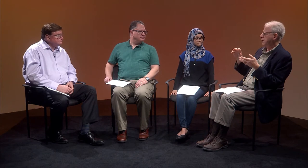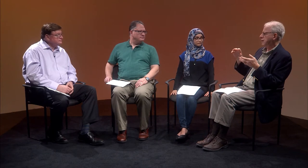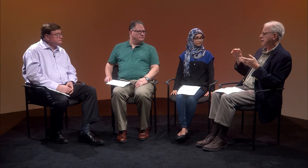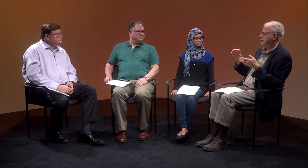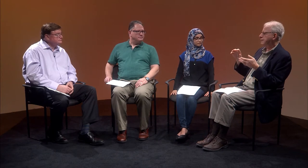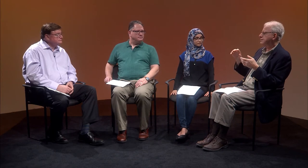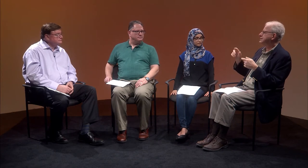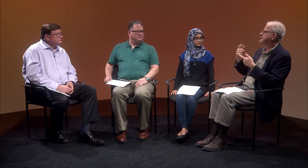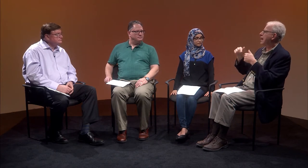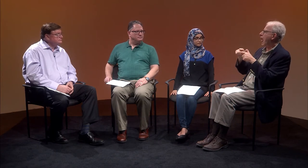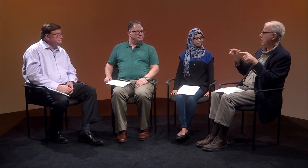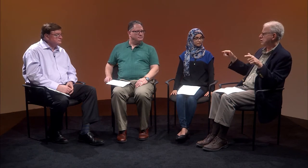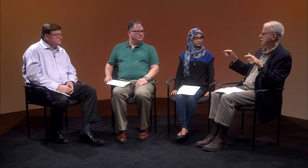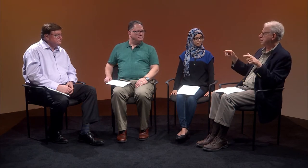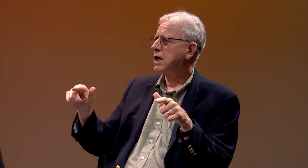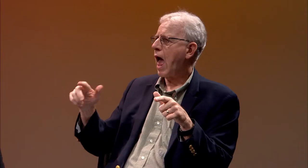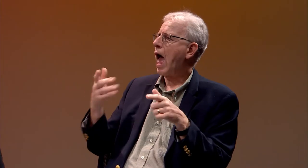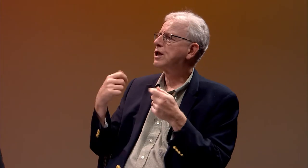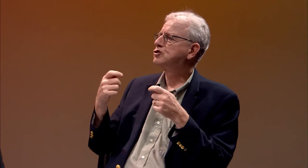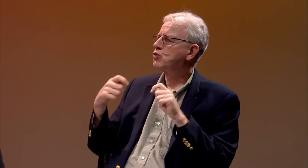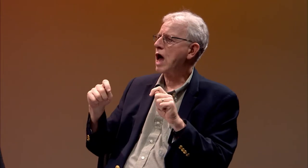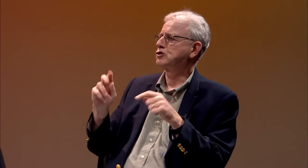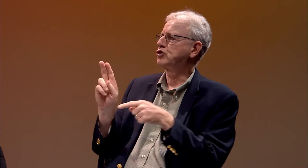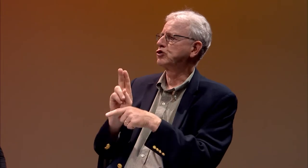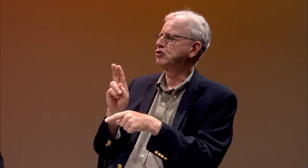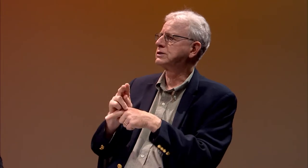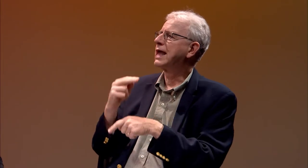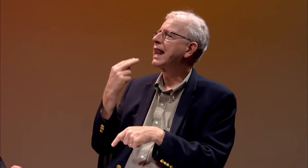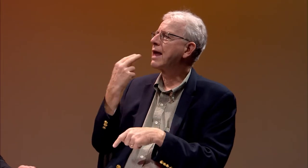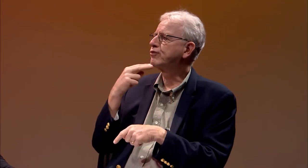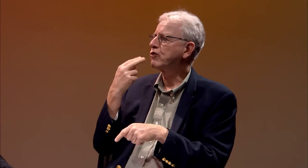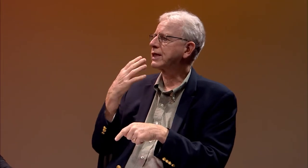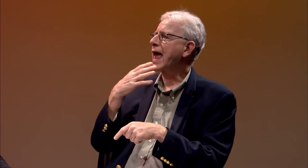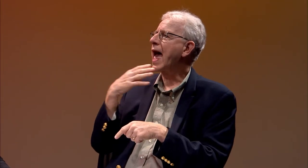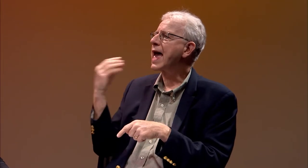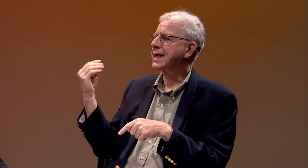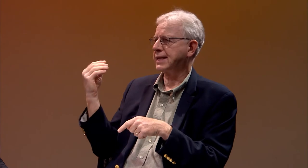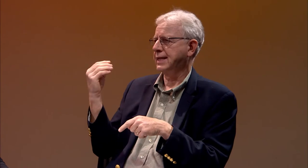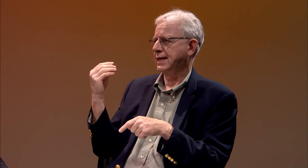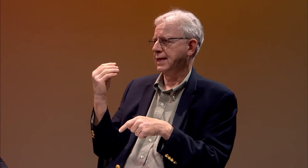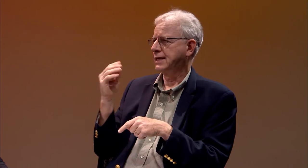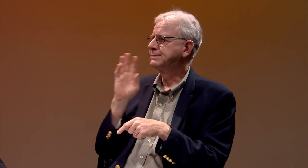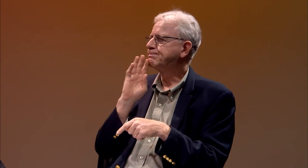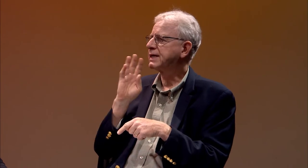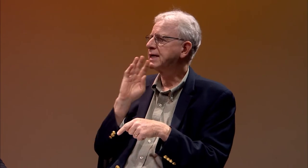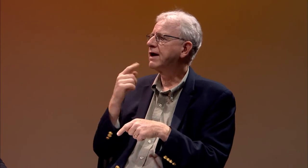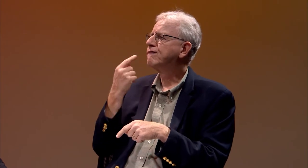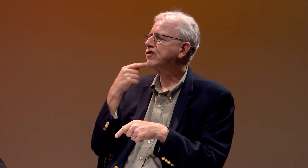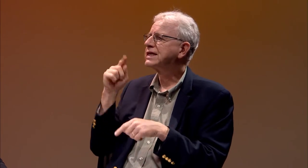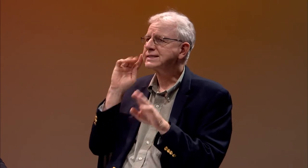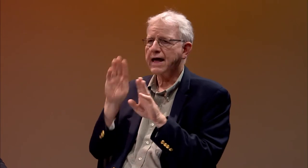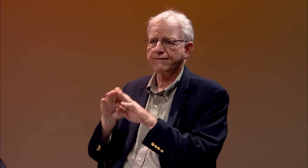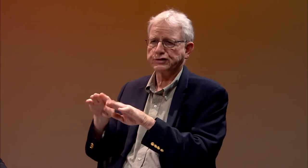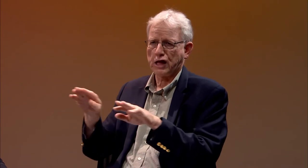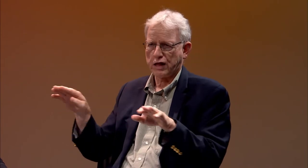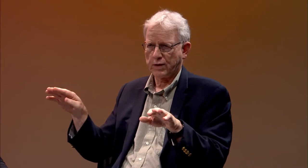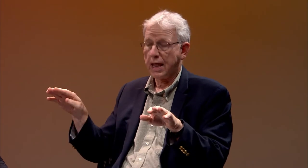That sign language should be eradicated, and he encouraged lip reading and speaking for deaf children in schools.